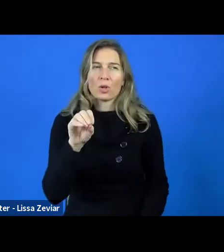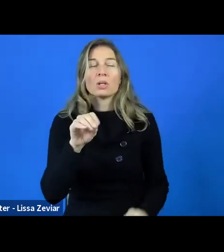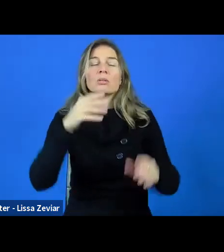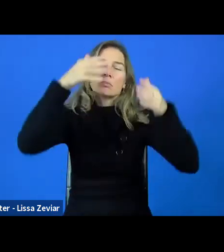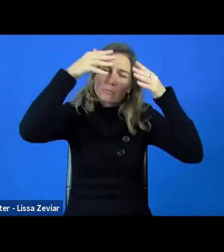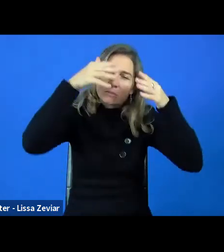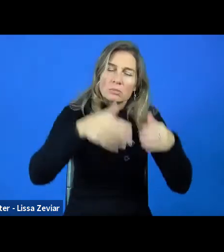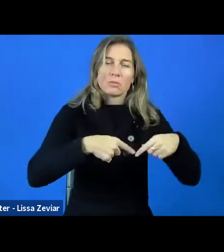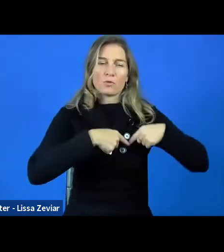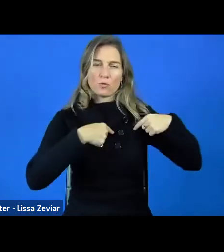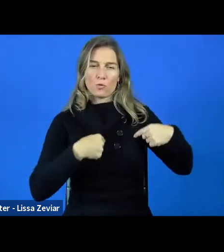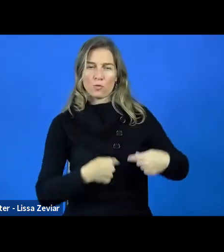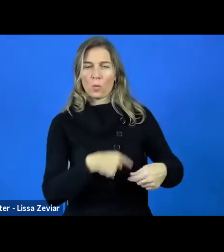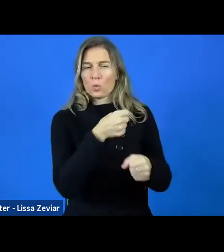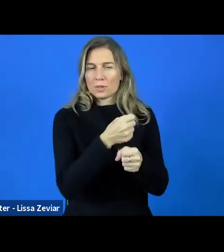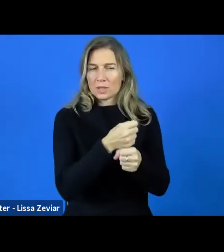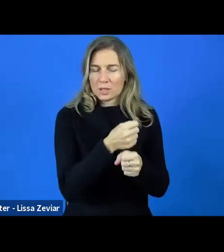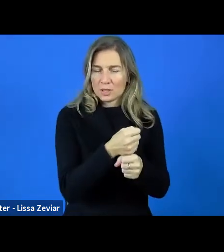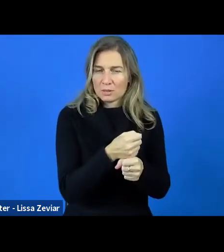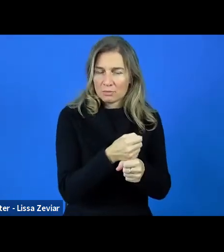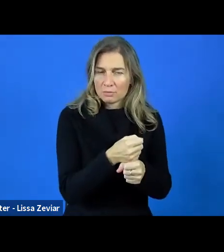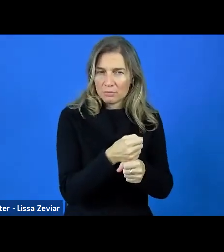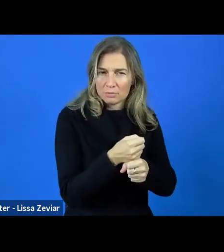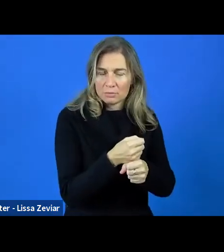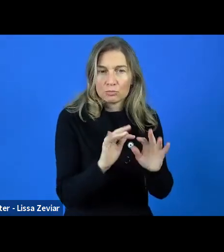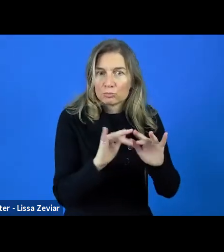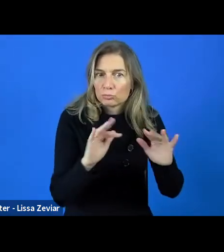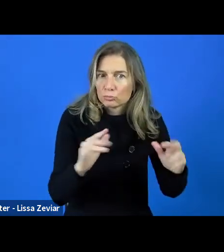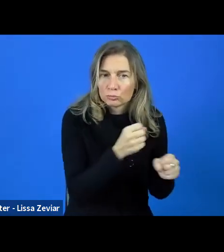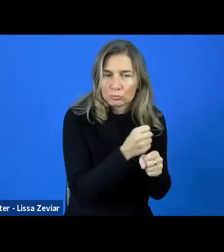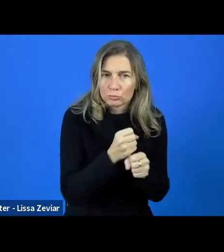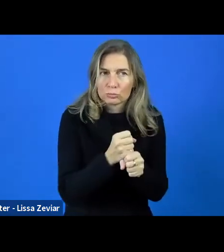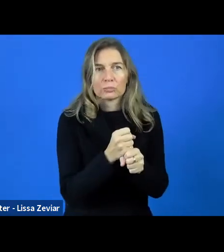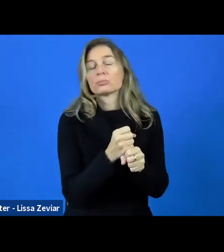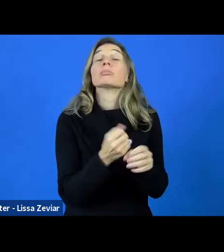There is extra funding for the needs of persons with disabilities.